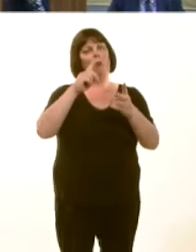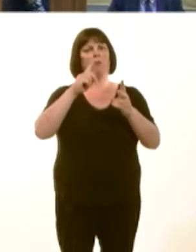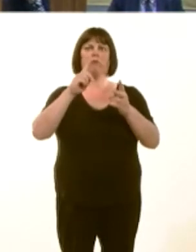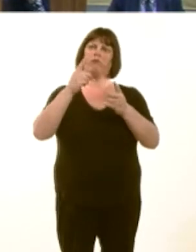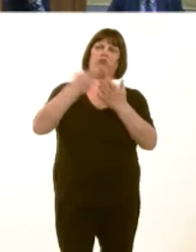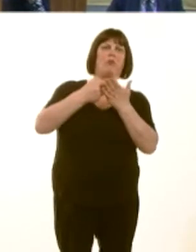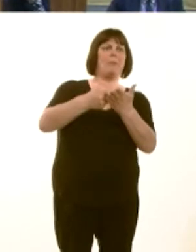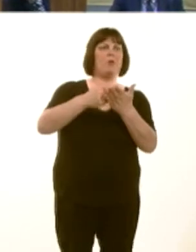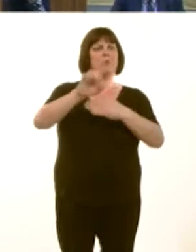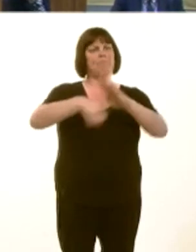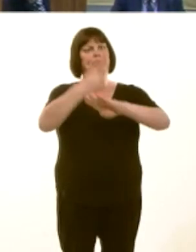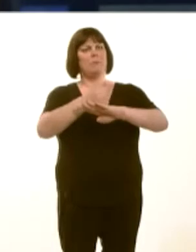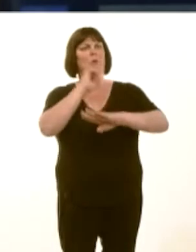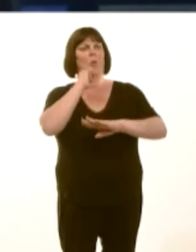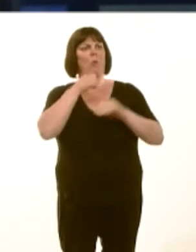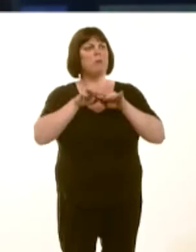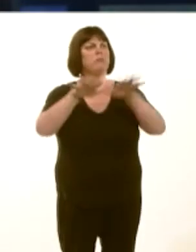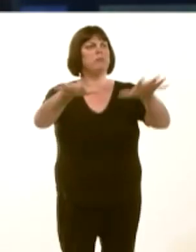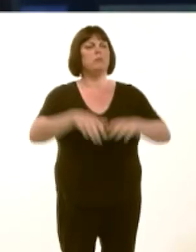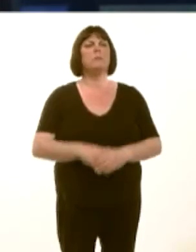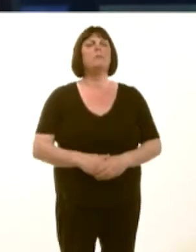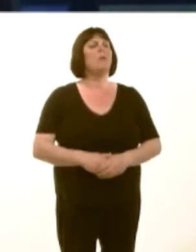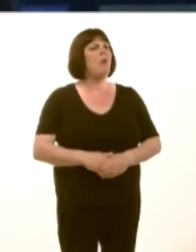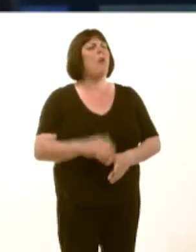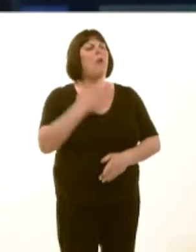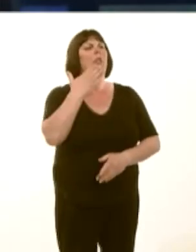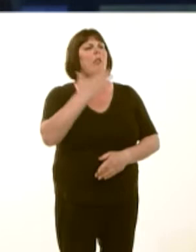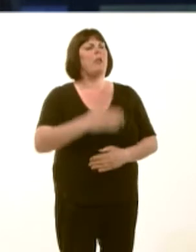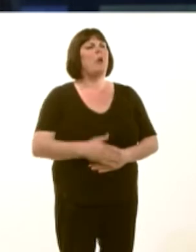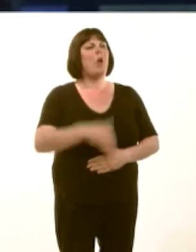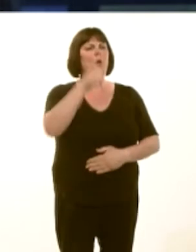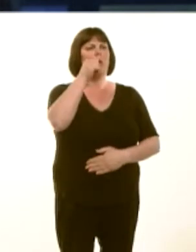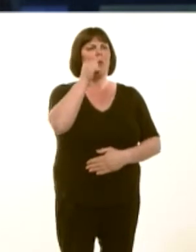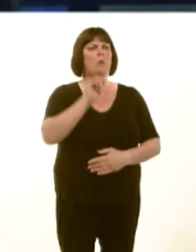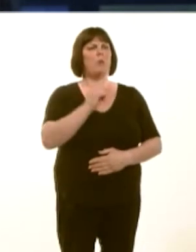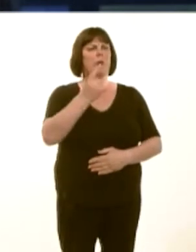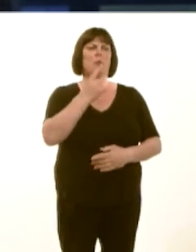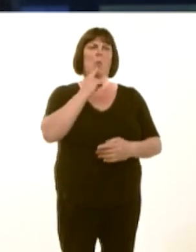I understand that that review identified responsiveness as one of the challenges from health boards.